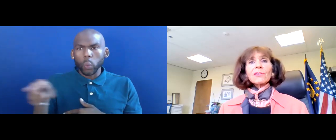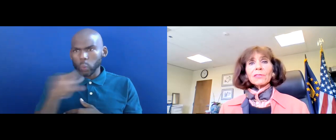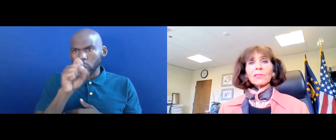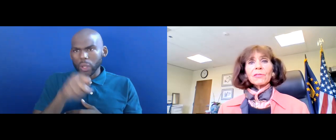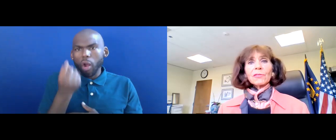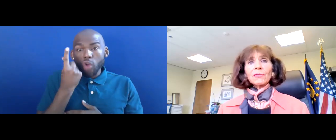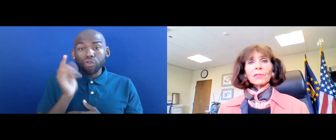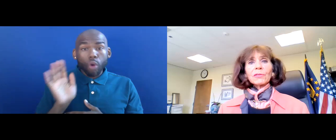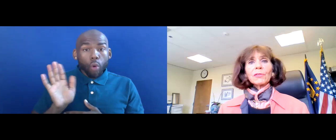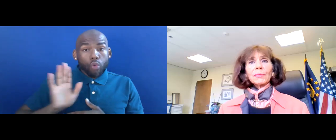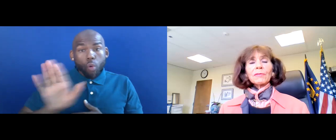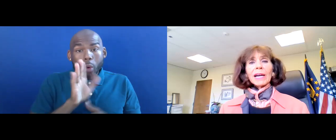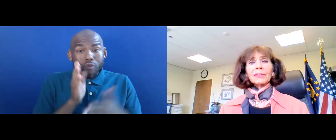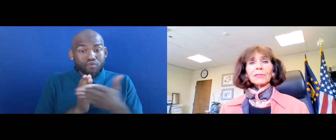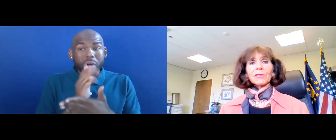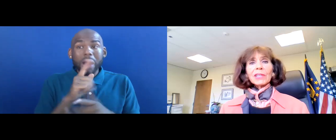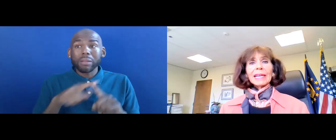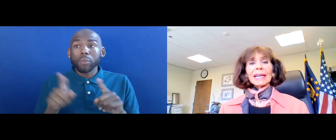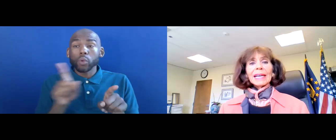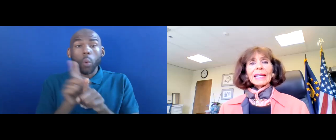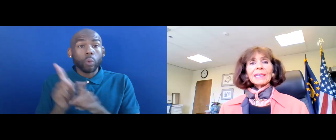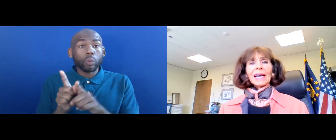BUT IT'S ALSO USEFUL TO PROVIDERS.